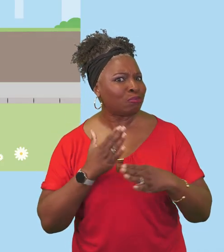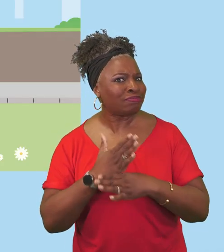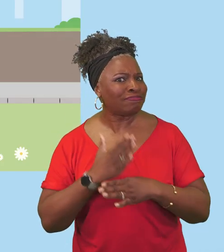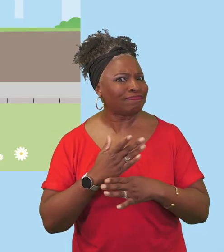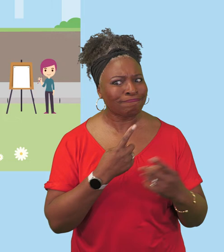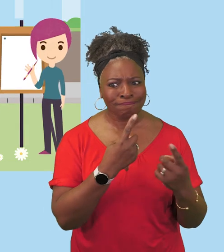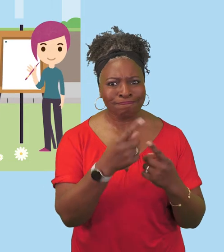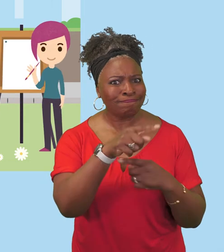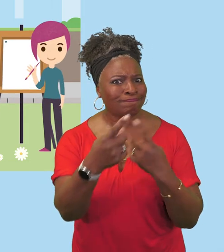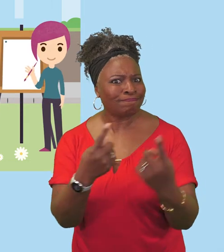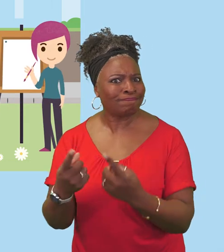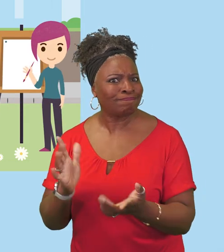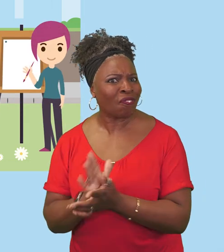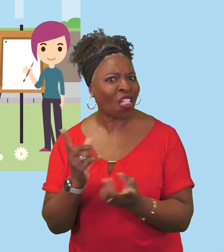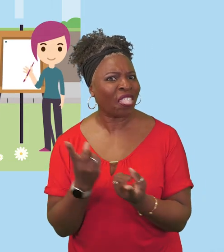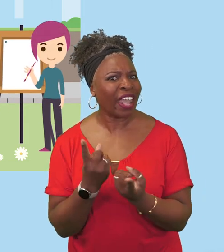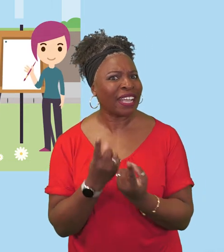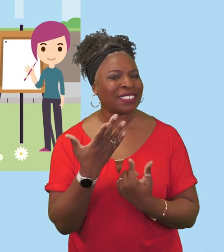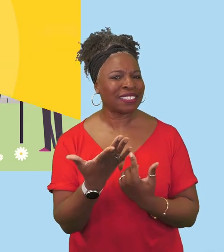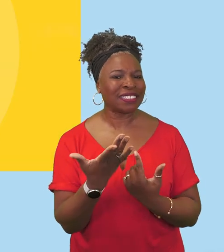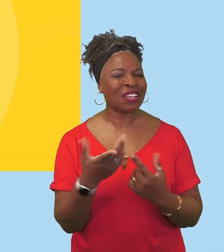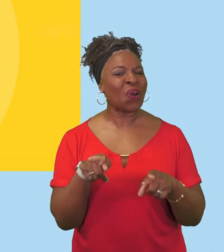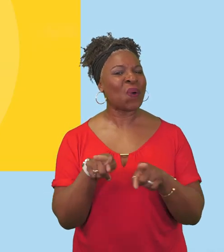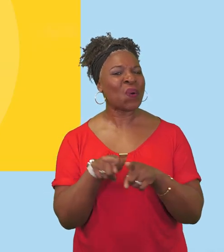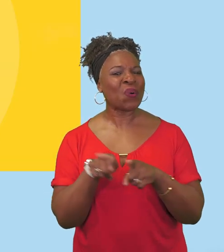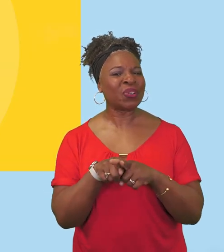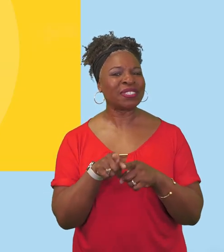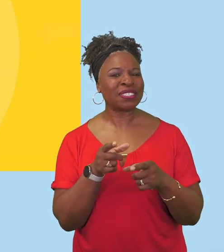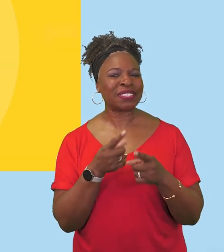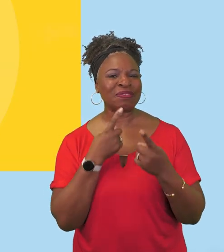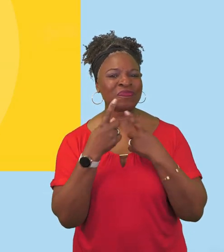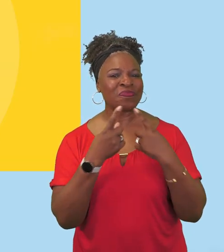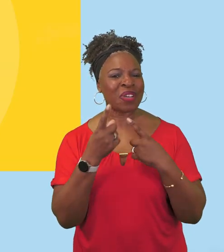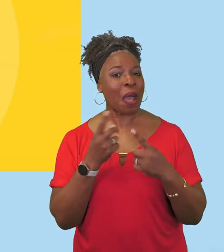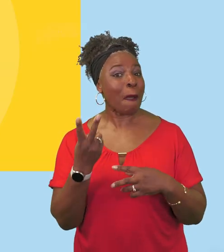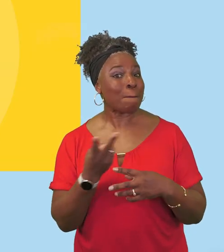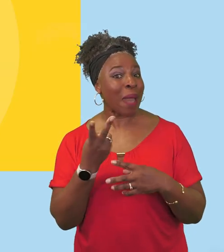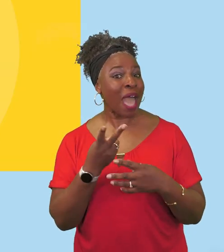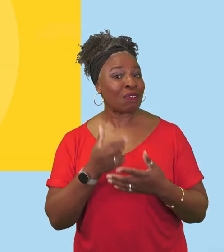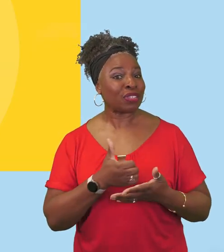fun stuff available in the area. There will also be information on parent support groups, community